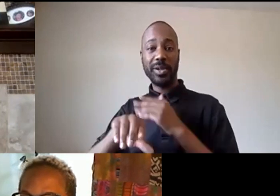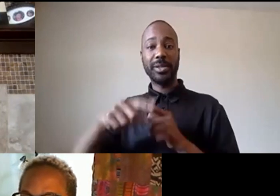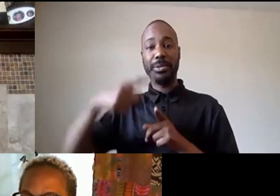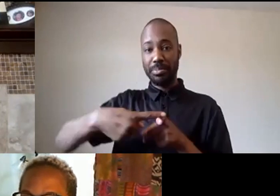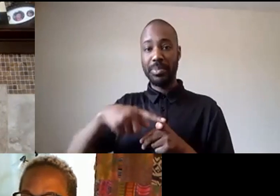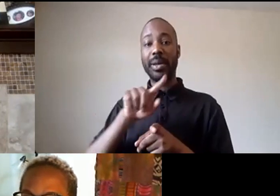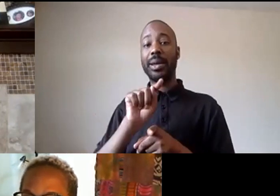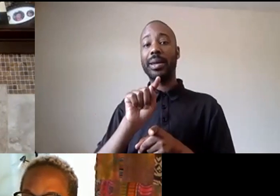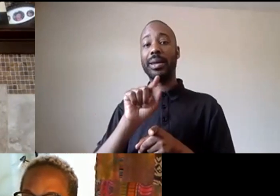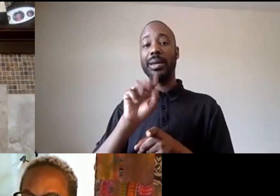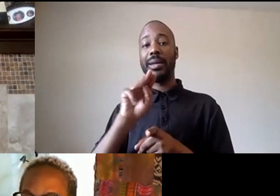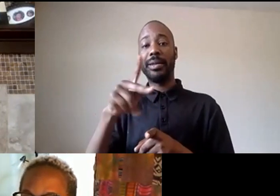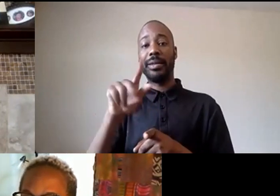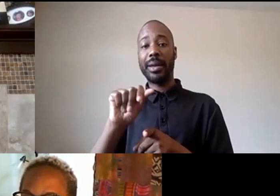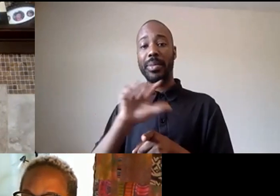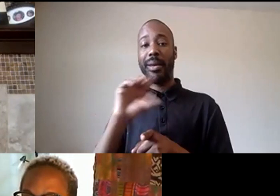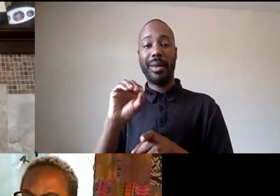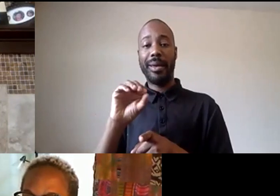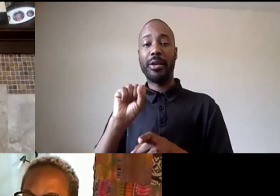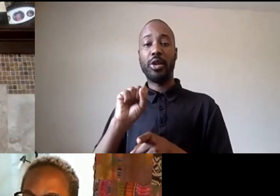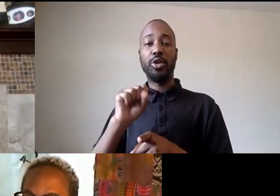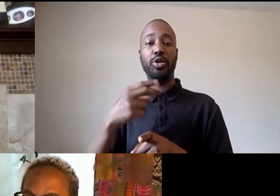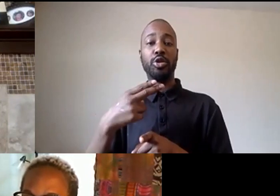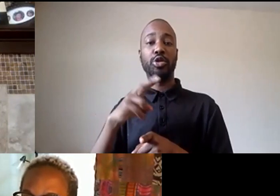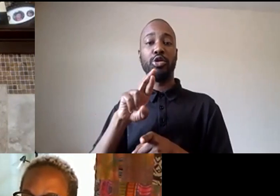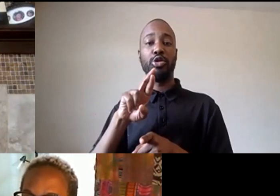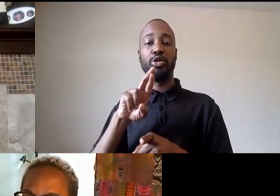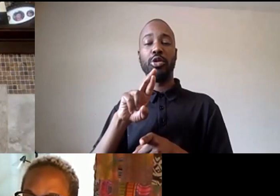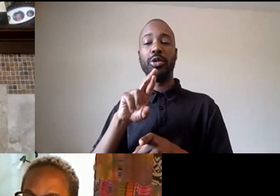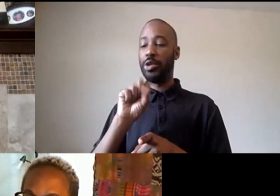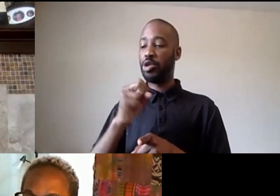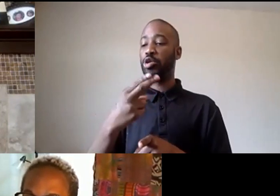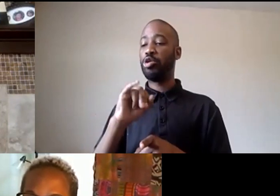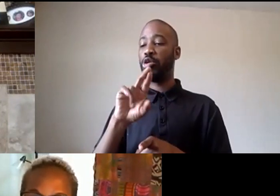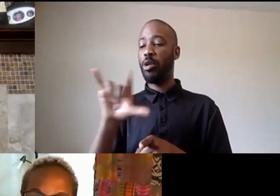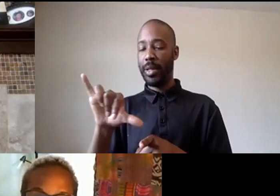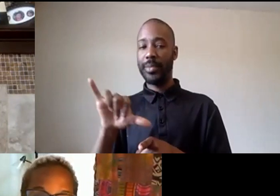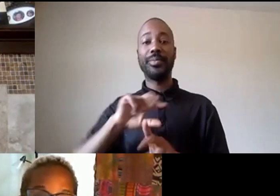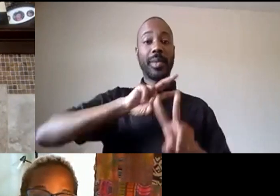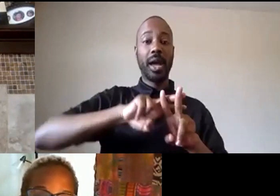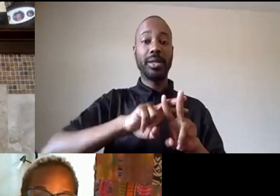come out to the north ridge mall and entrance on the hashtags or defund the police care not